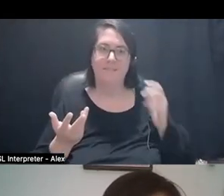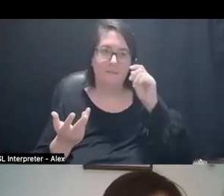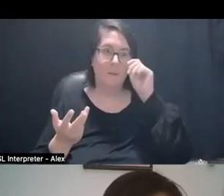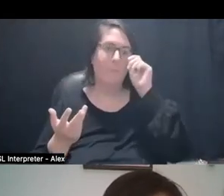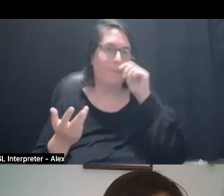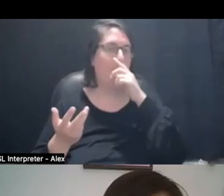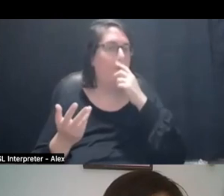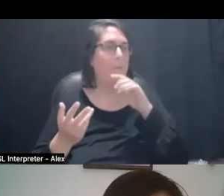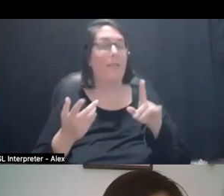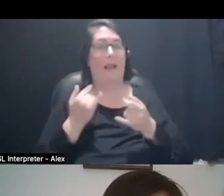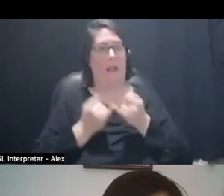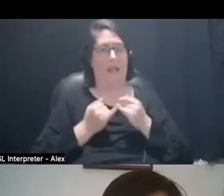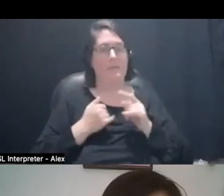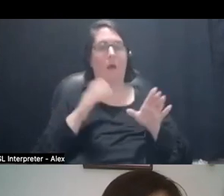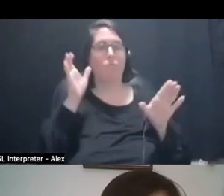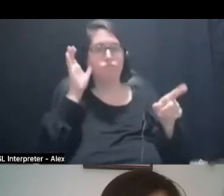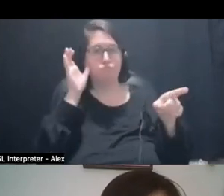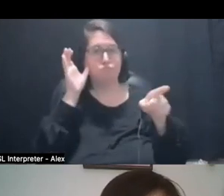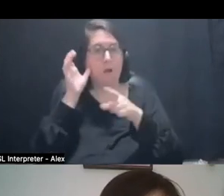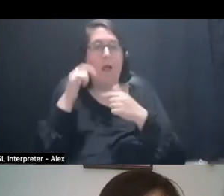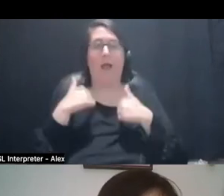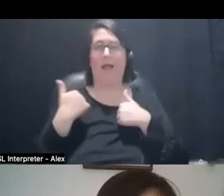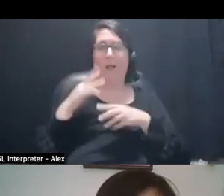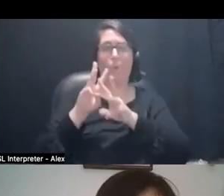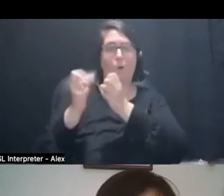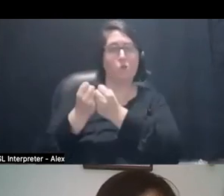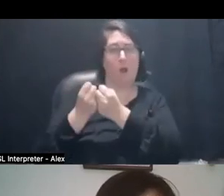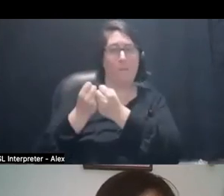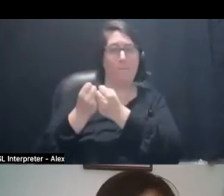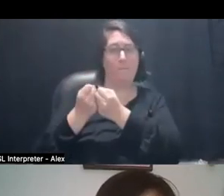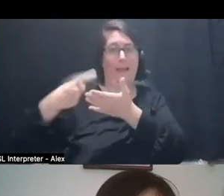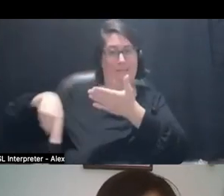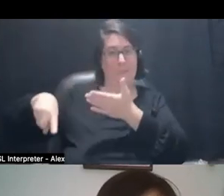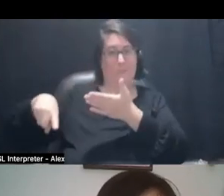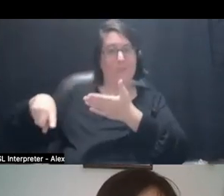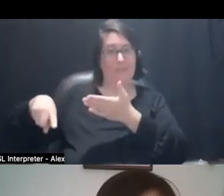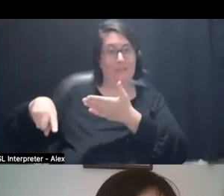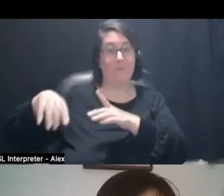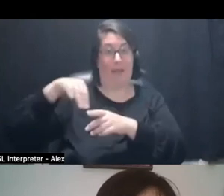I have a, the workshop next week in the space.